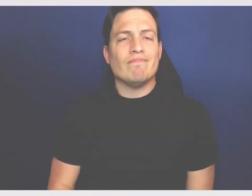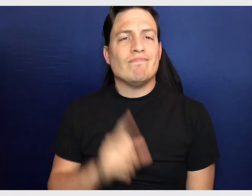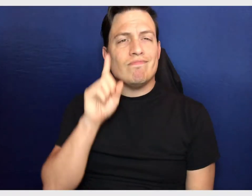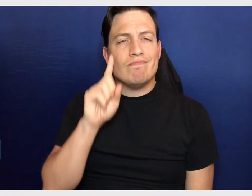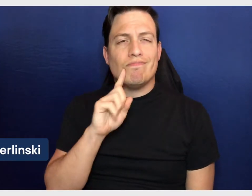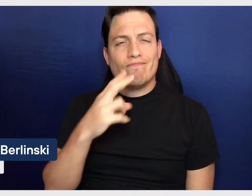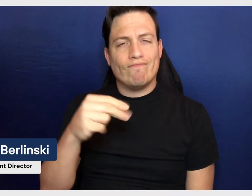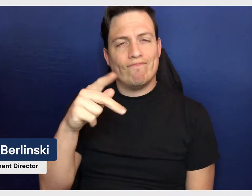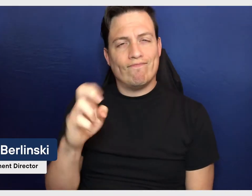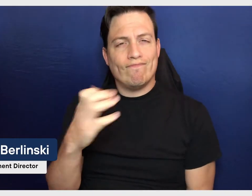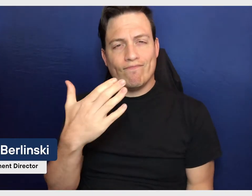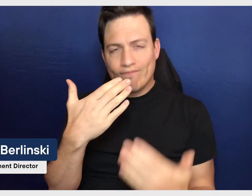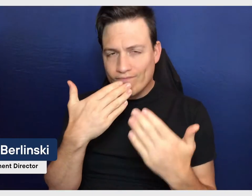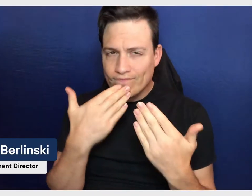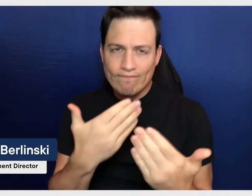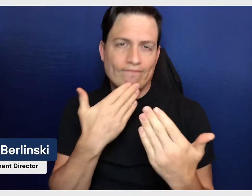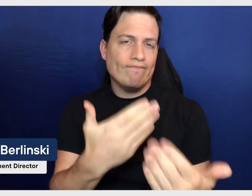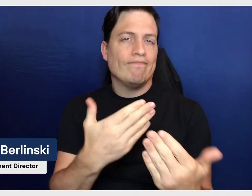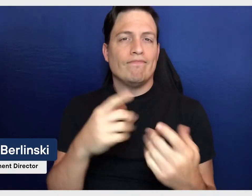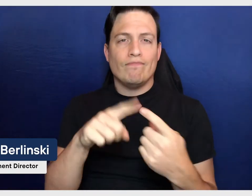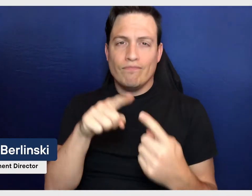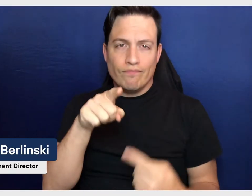DeafHope is grateful for the philanthropic